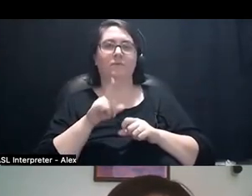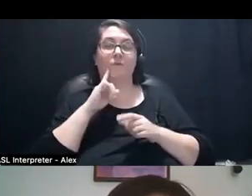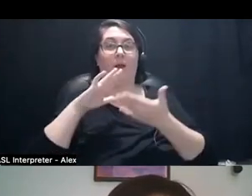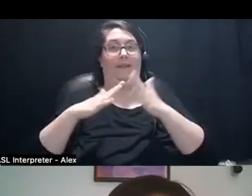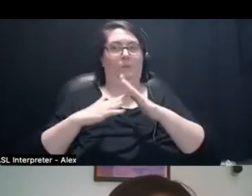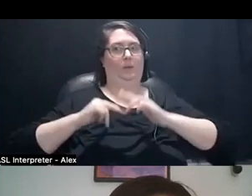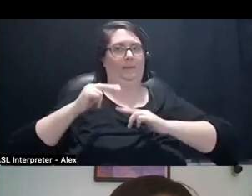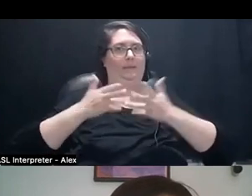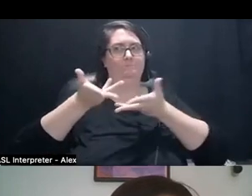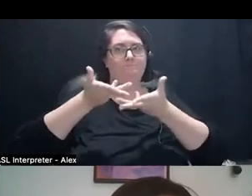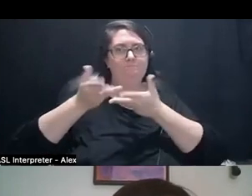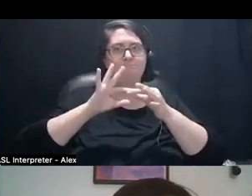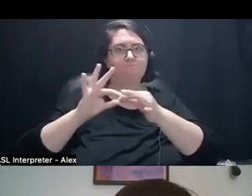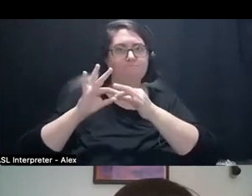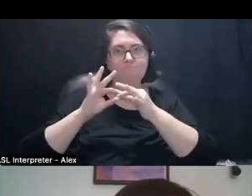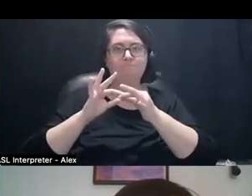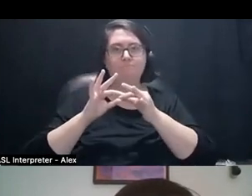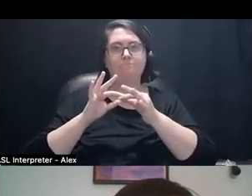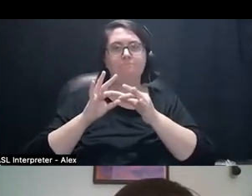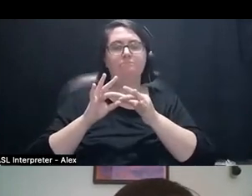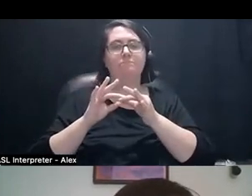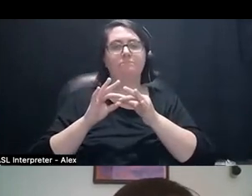and kinship that we have and experience.